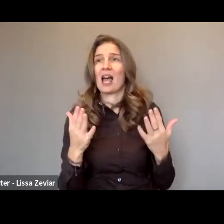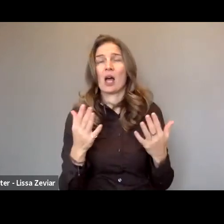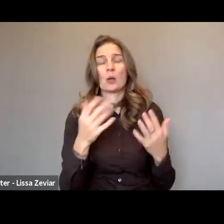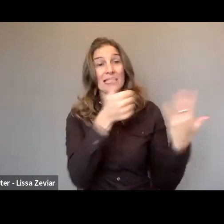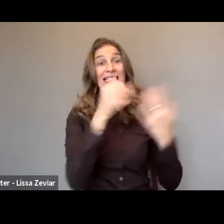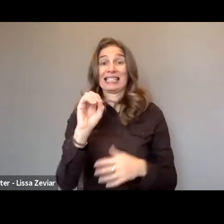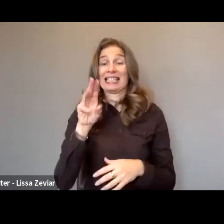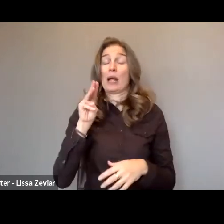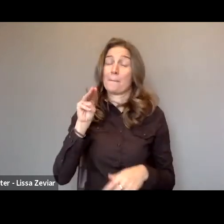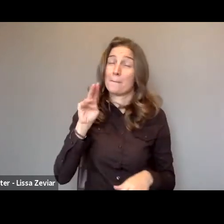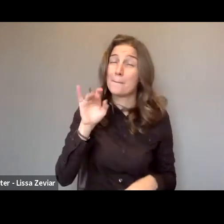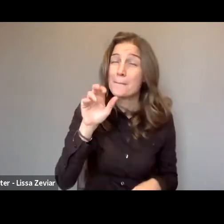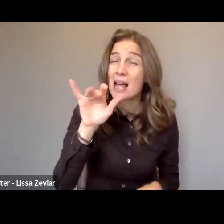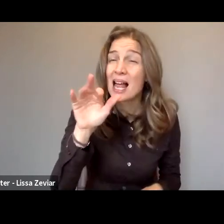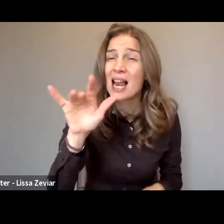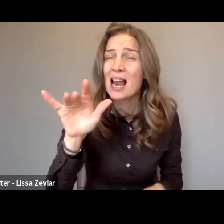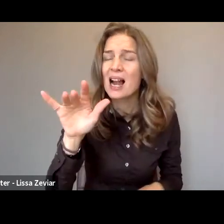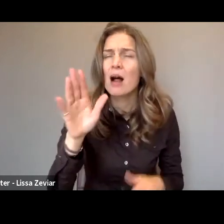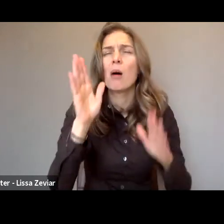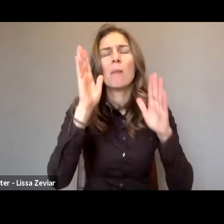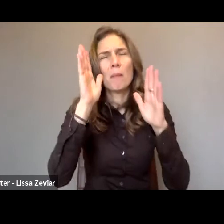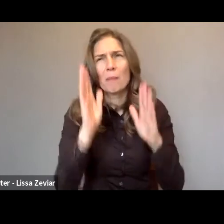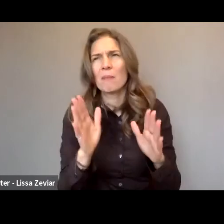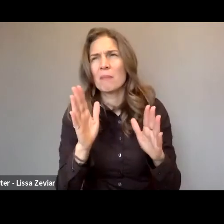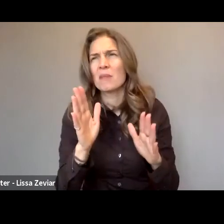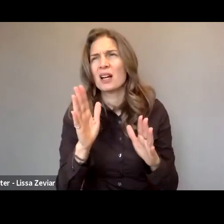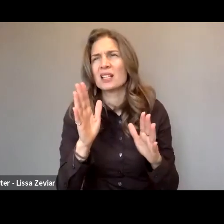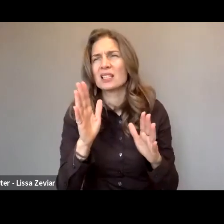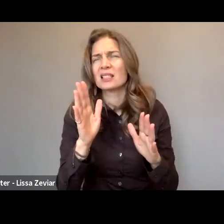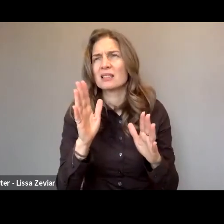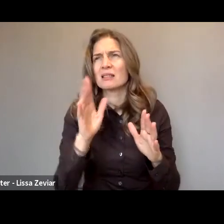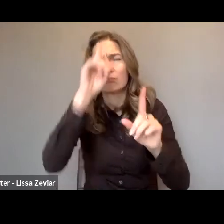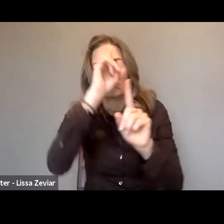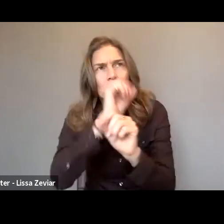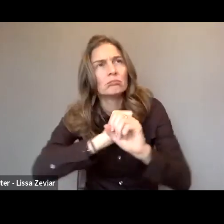we need to think about a population more or less the size